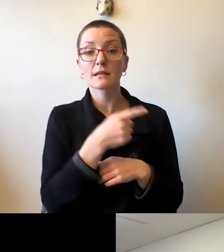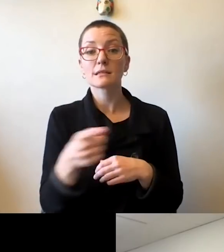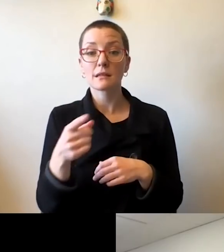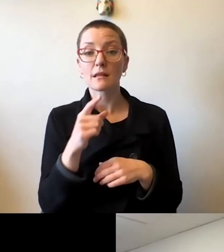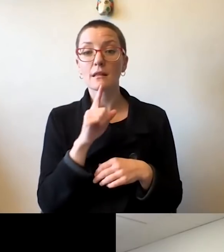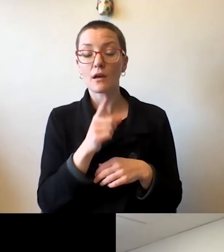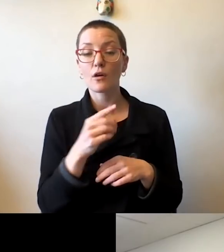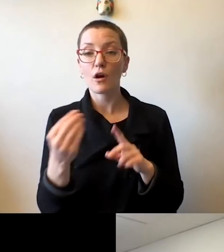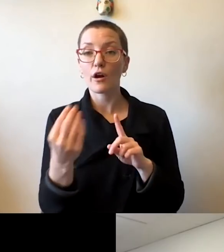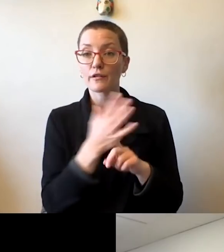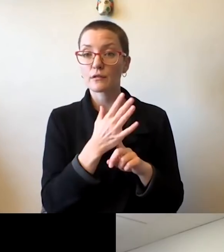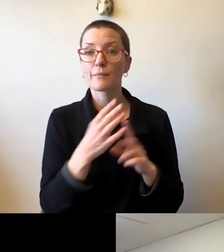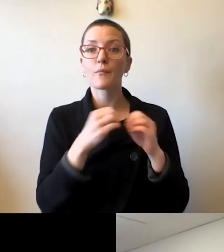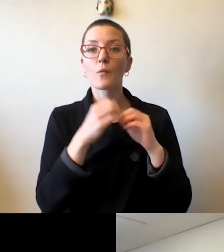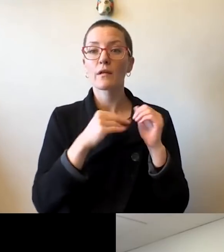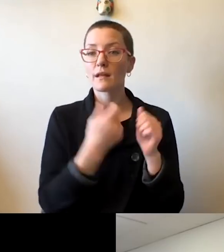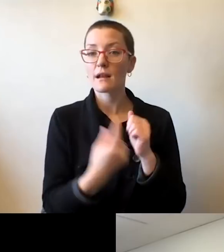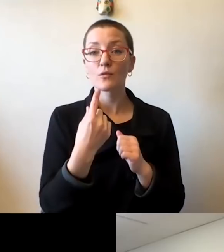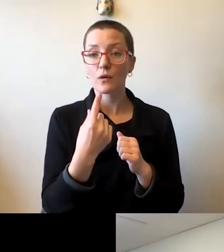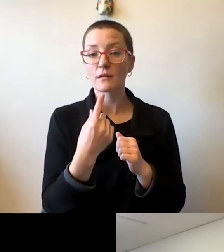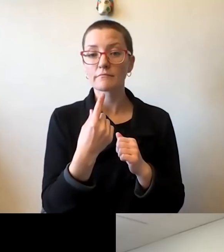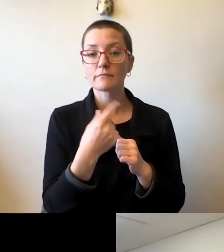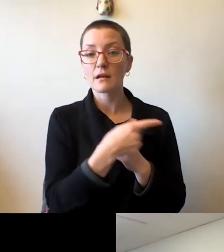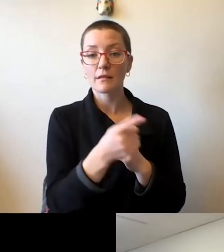on the front line of interfacing with people